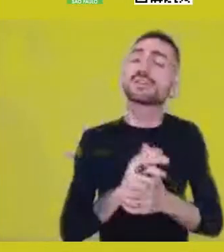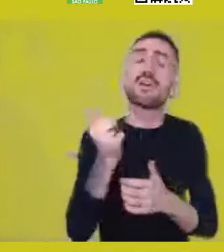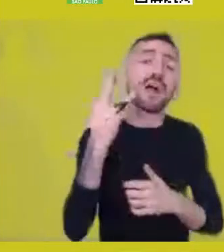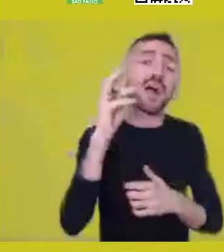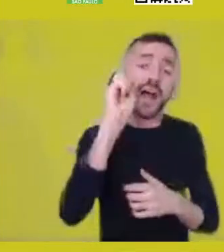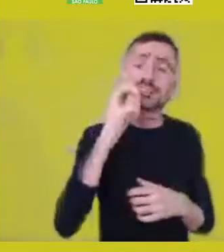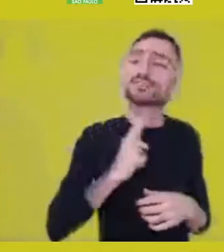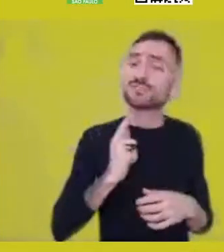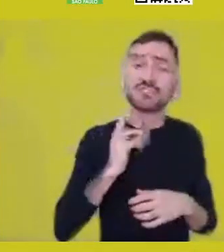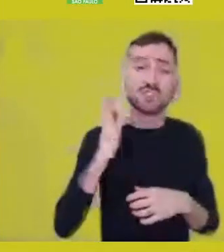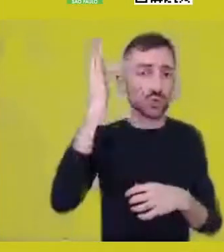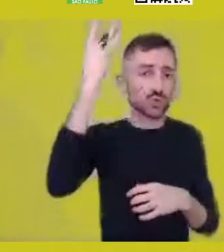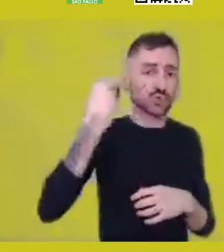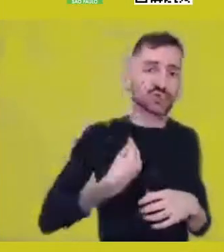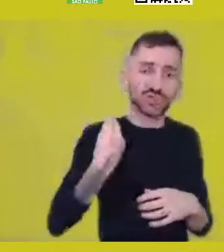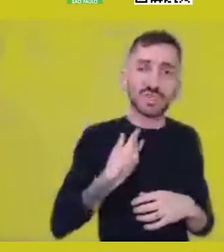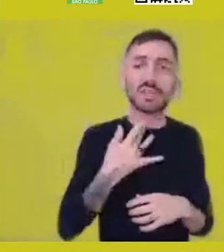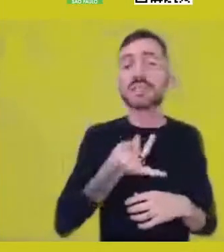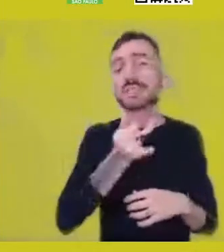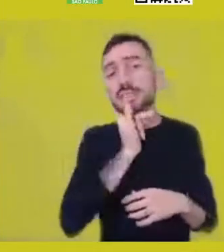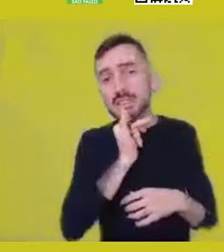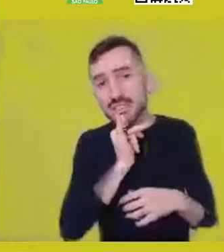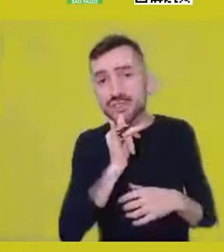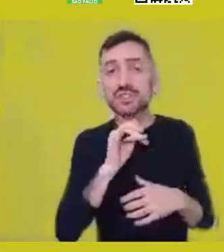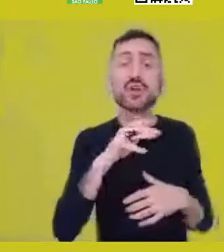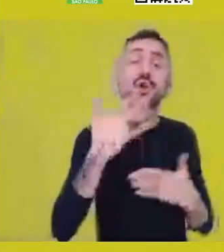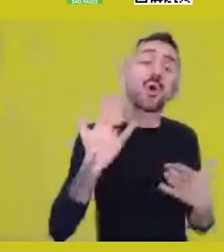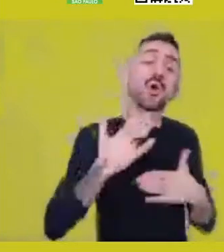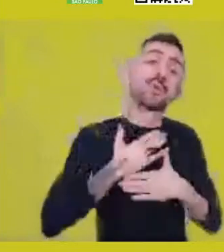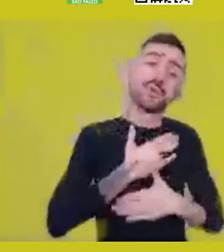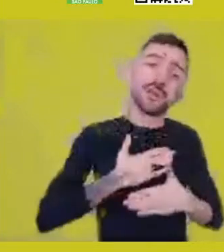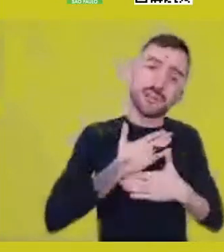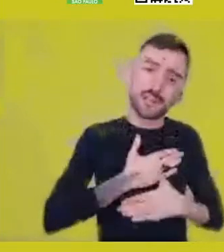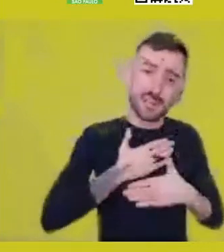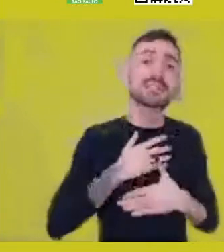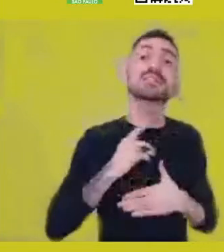Whether we be happy or sad, we sing, we dance.”